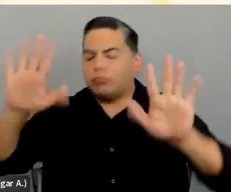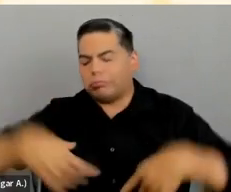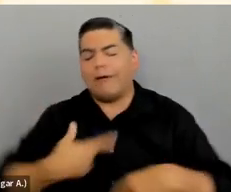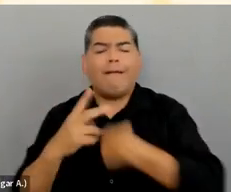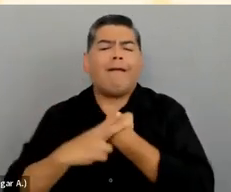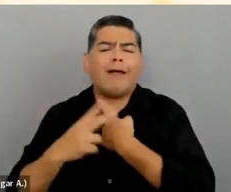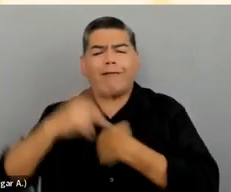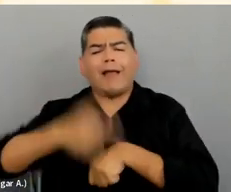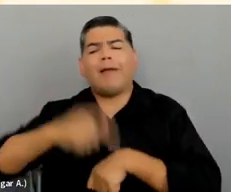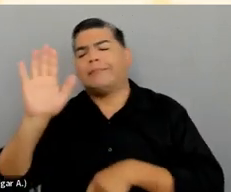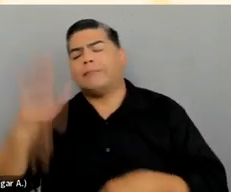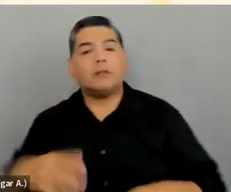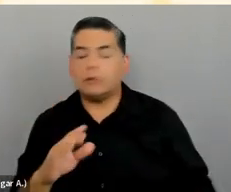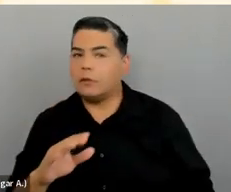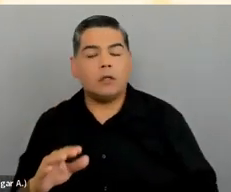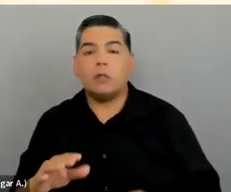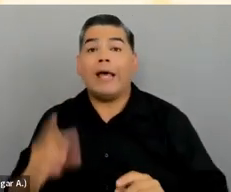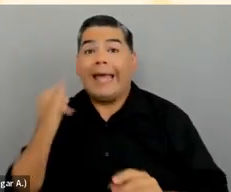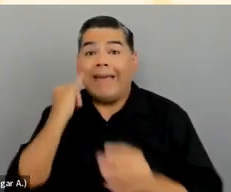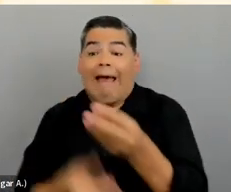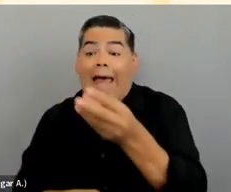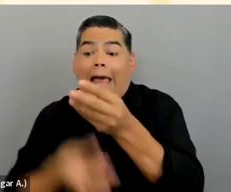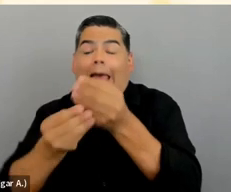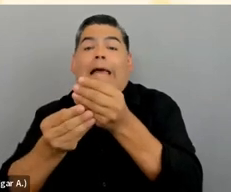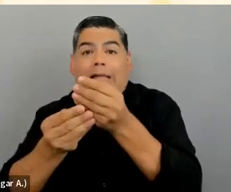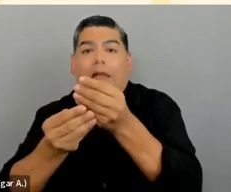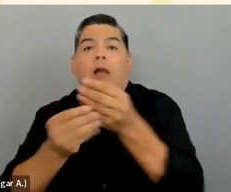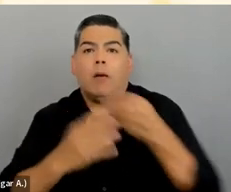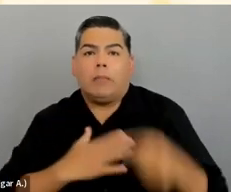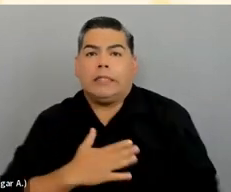but make sure that you go back and actually edit the captions